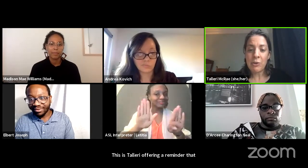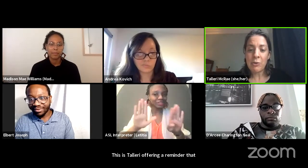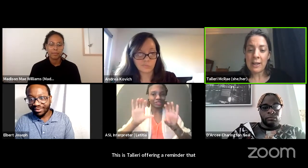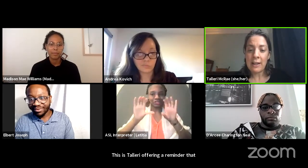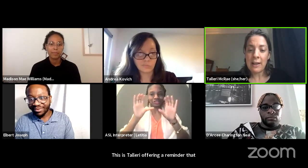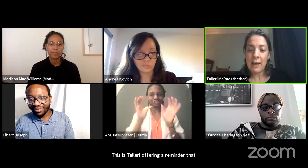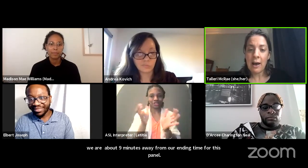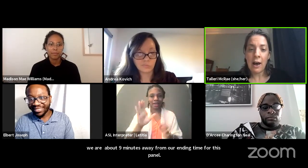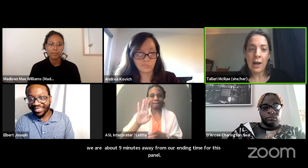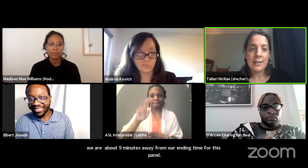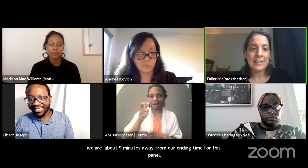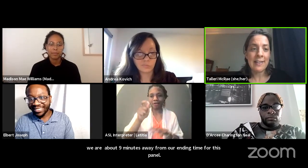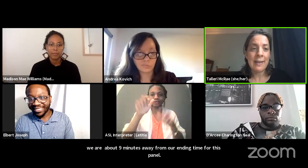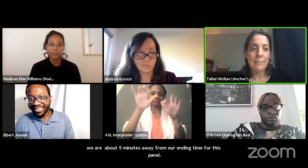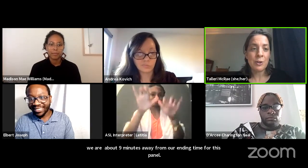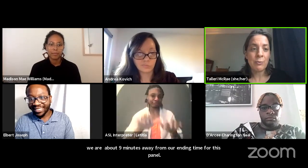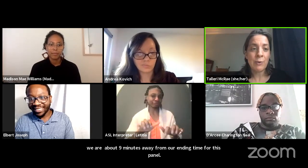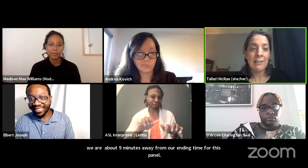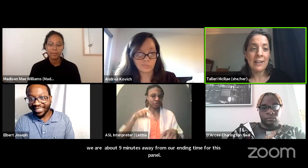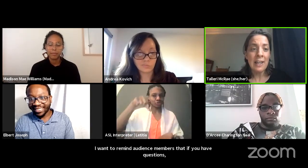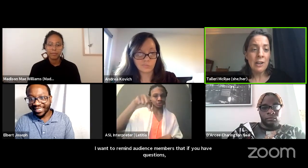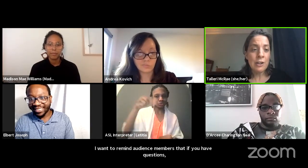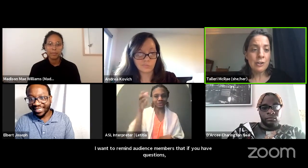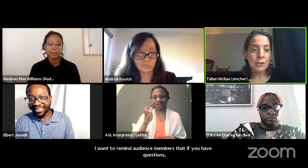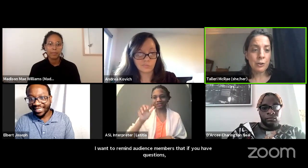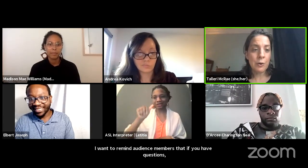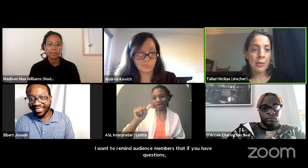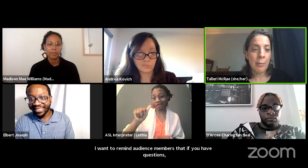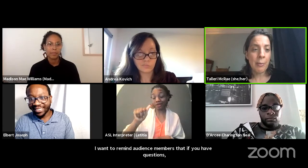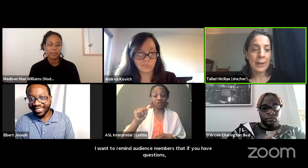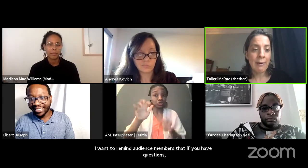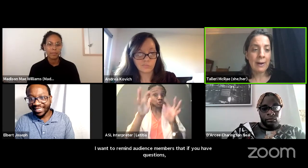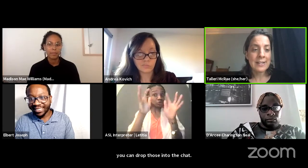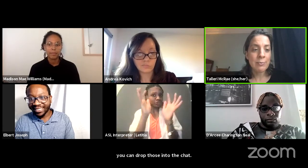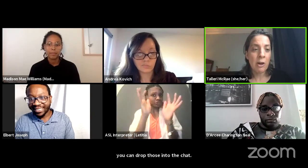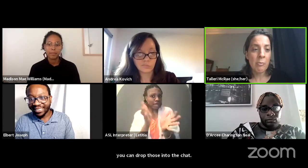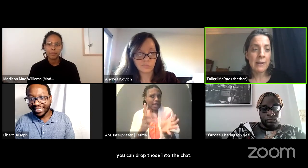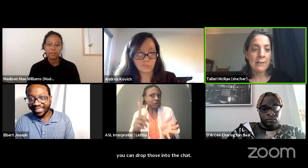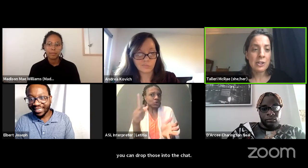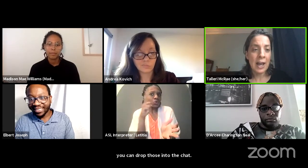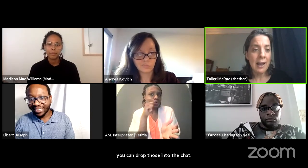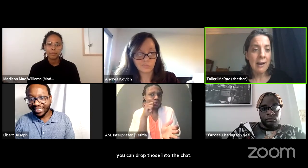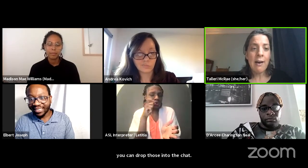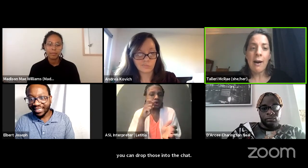You can send them directly to the Playwright's Realm in the chat